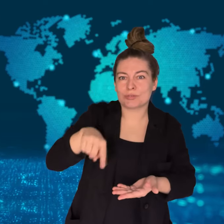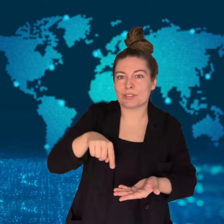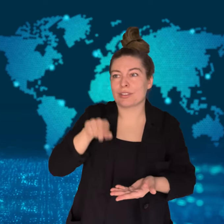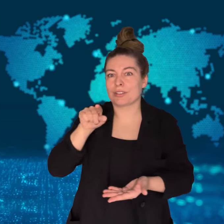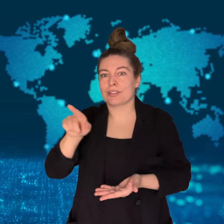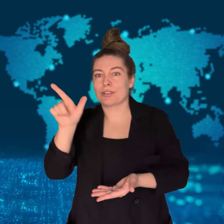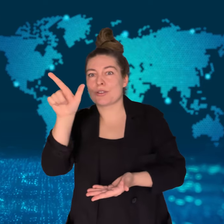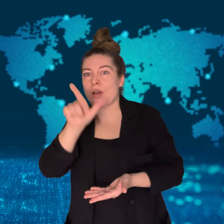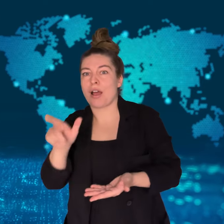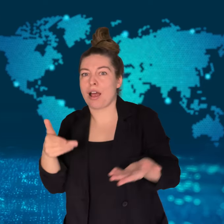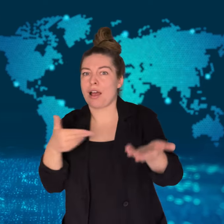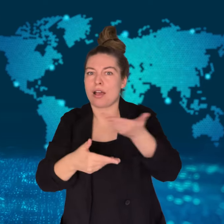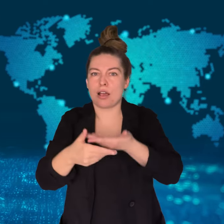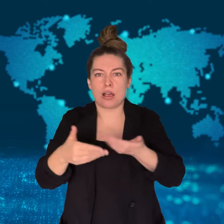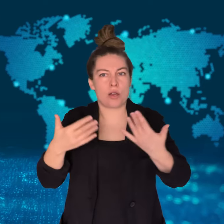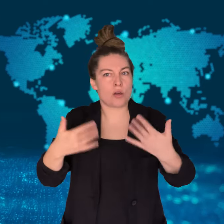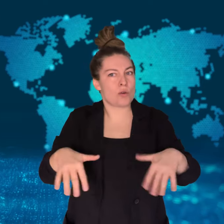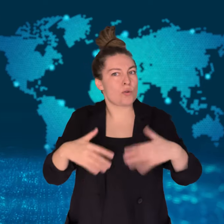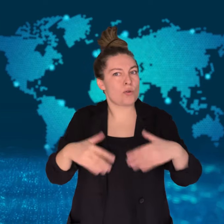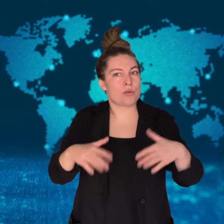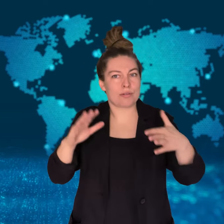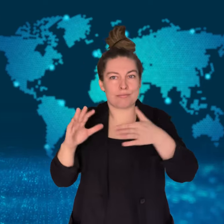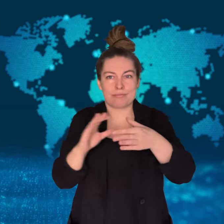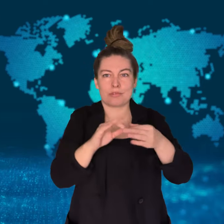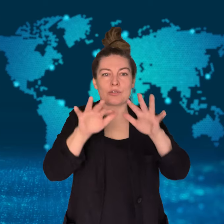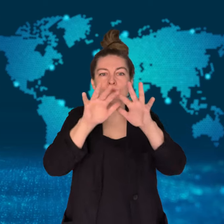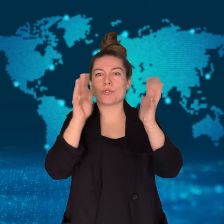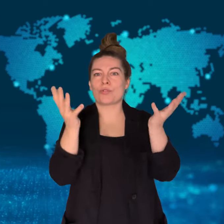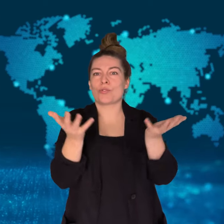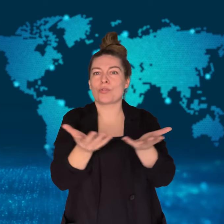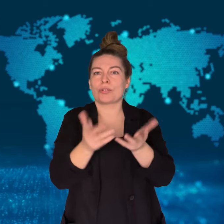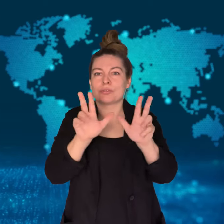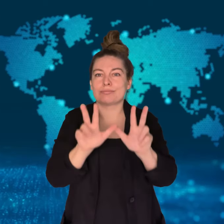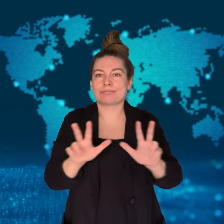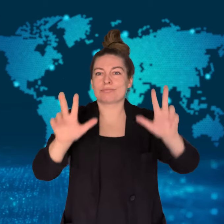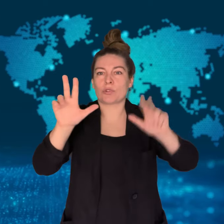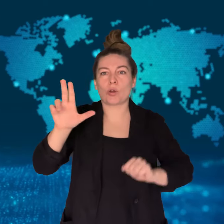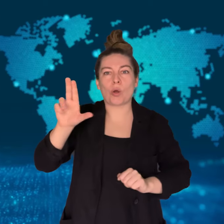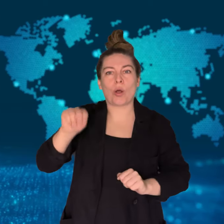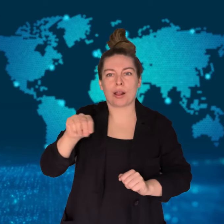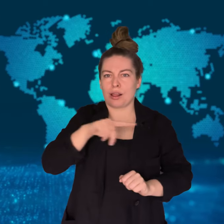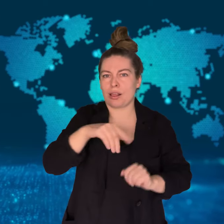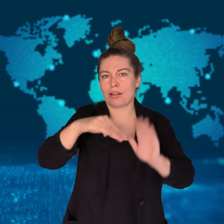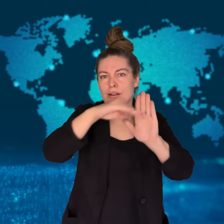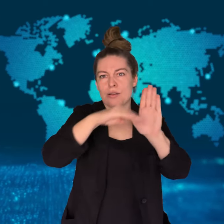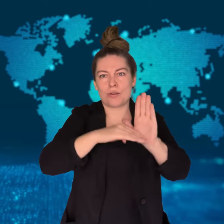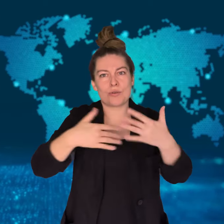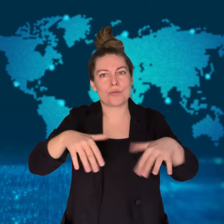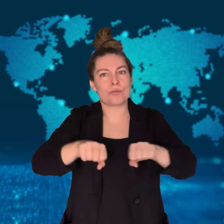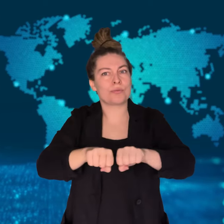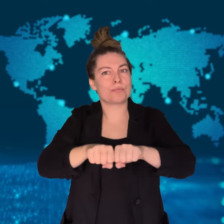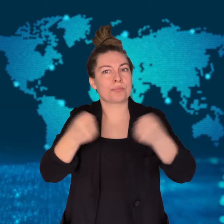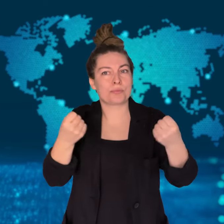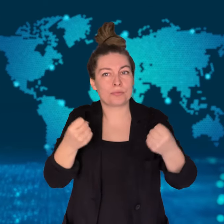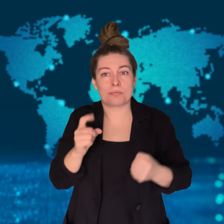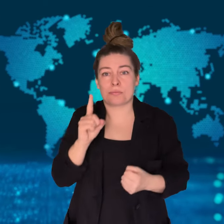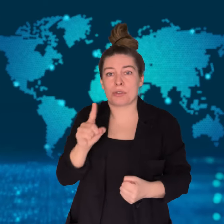The shipments and exchange of arms would be a violation of UN sanctions.